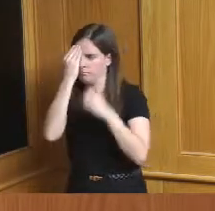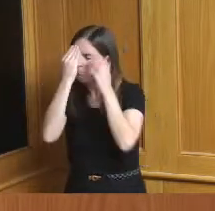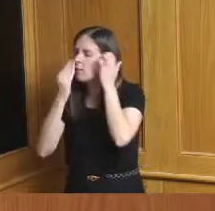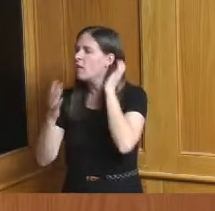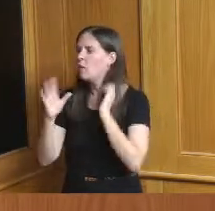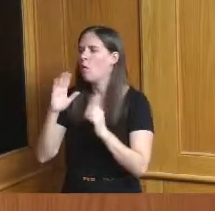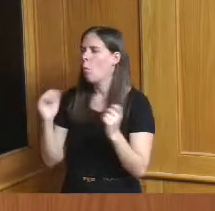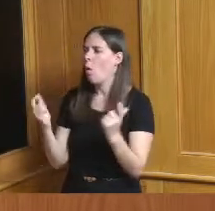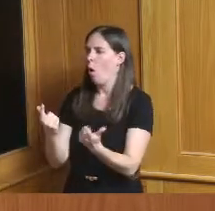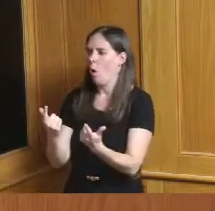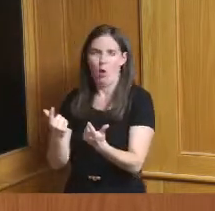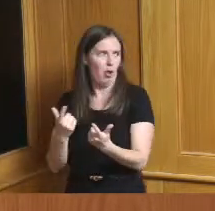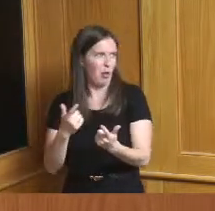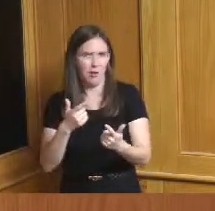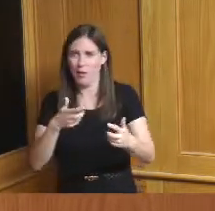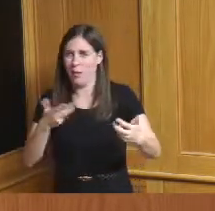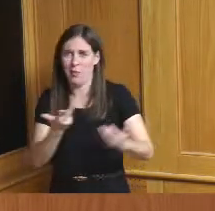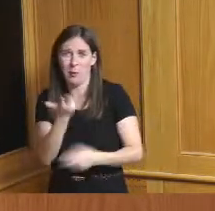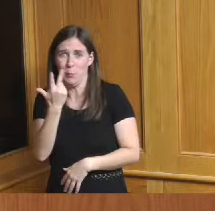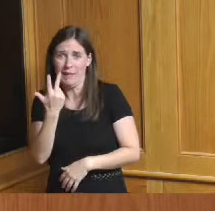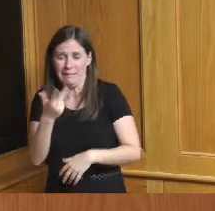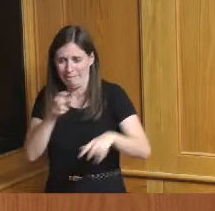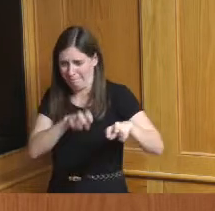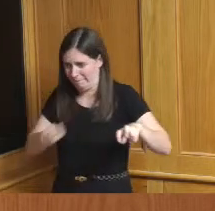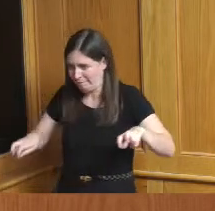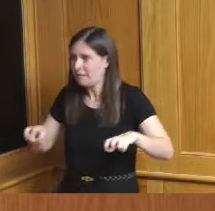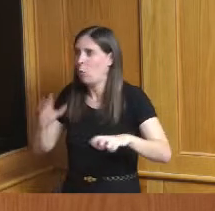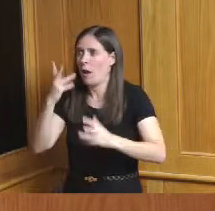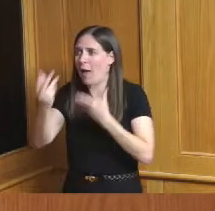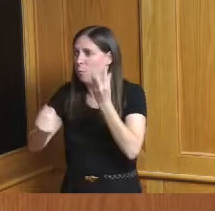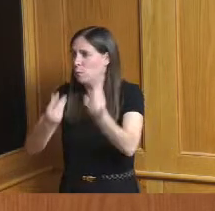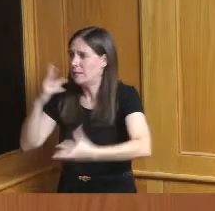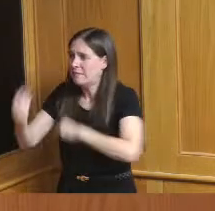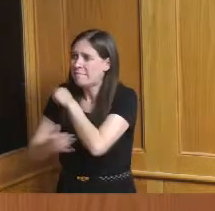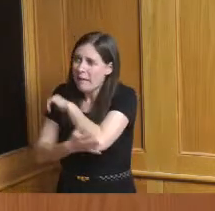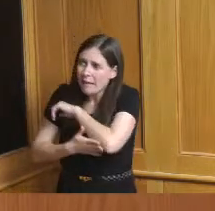three moving around all the time throughout the county and remembering that we've got